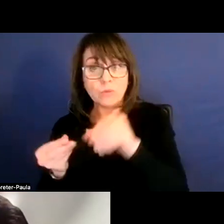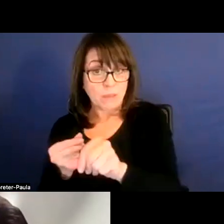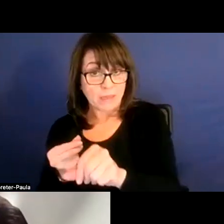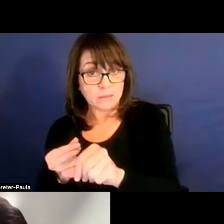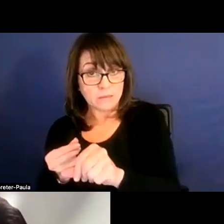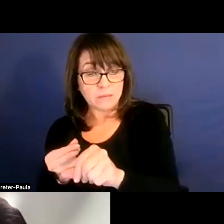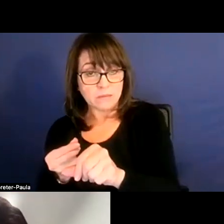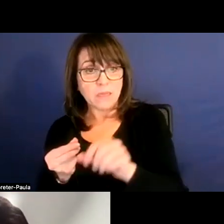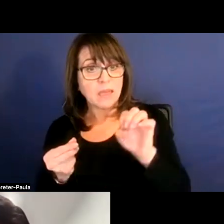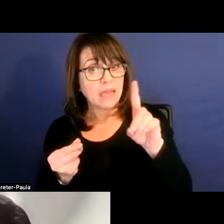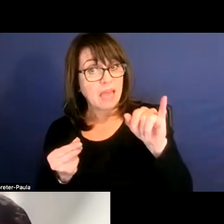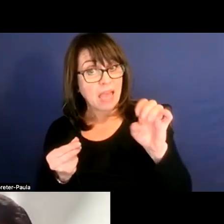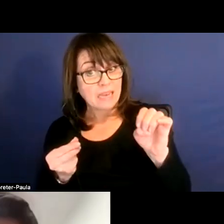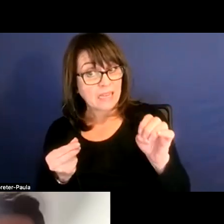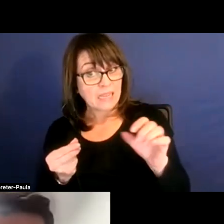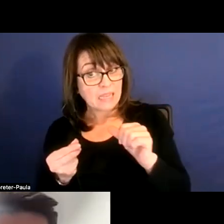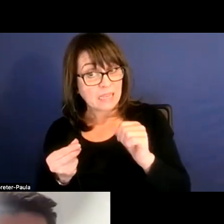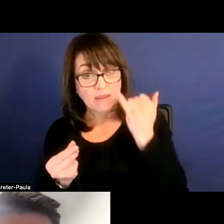And Eddie, I don't know if you wanna expand on that.